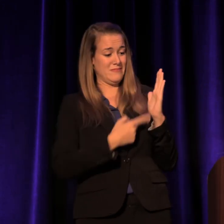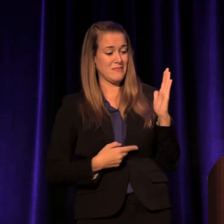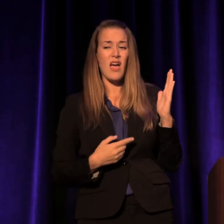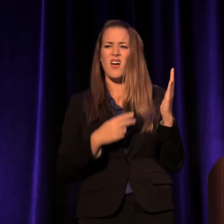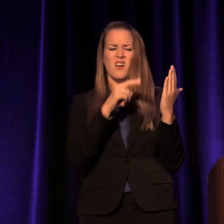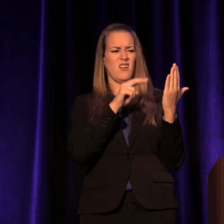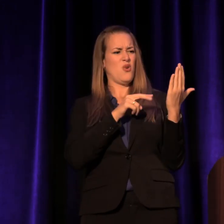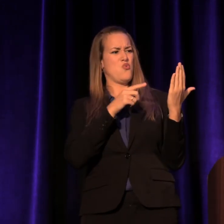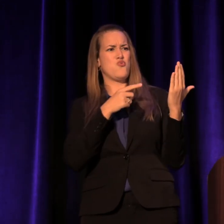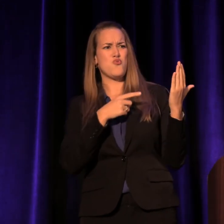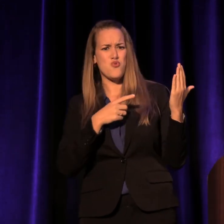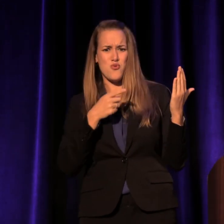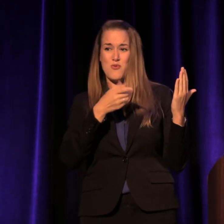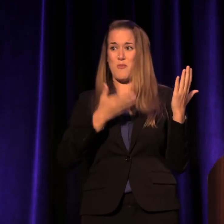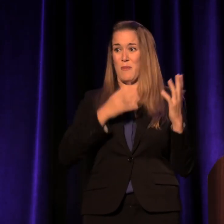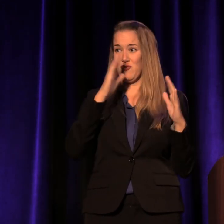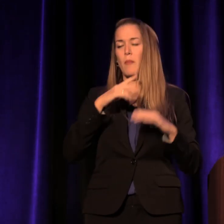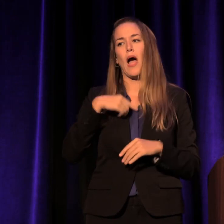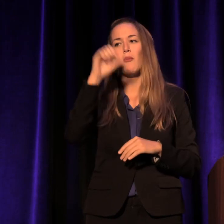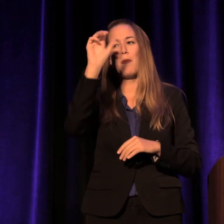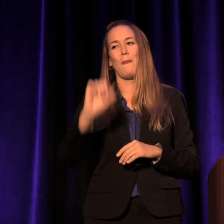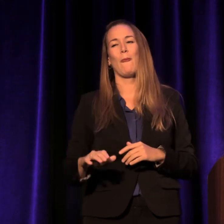I'm going to tell you what they are, you'll see what I mean.